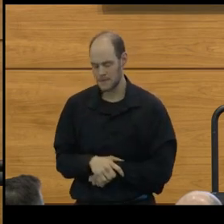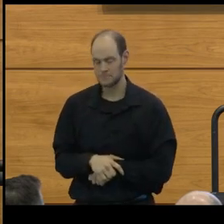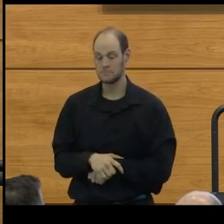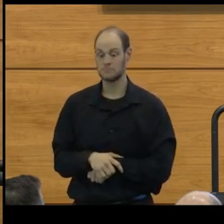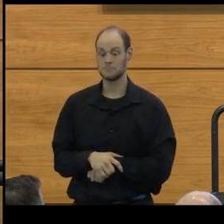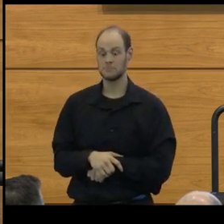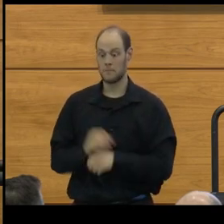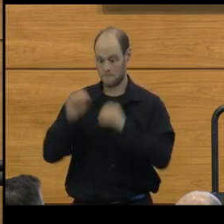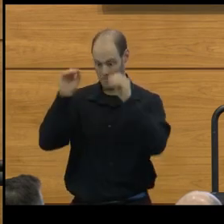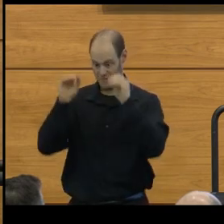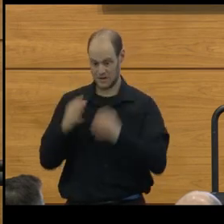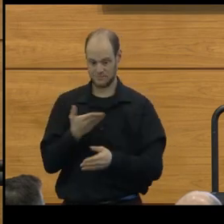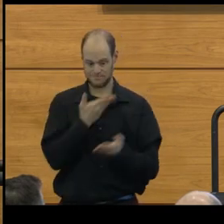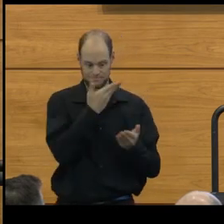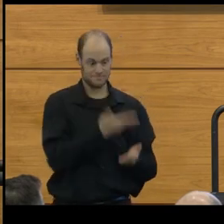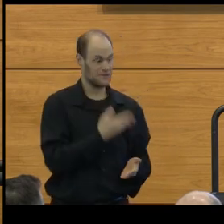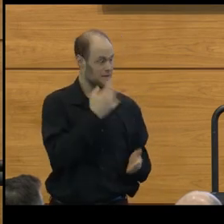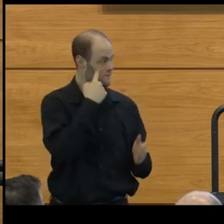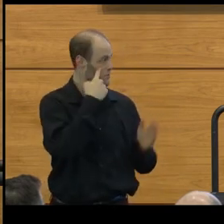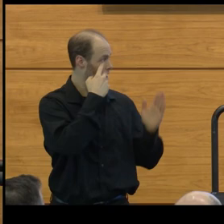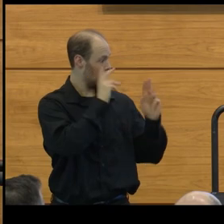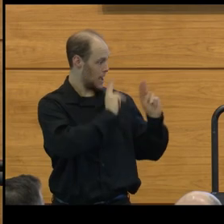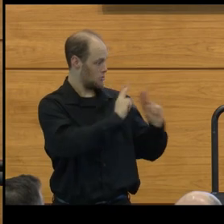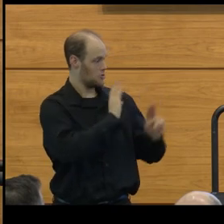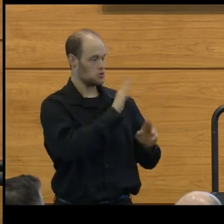Professor Haimson, in recognition for your discovery